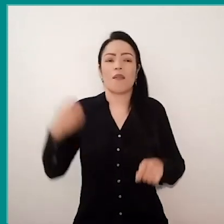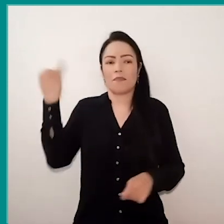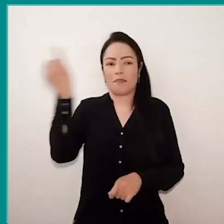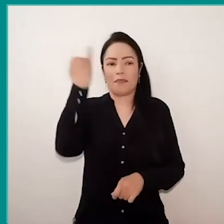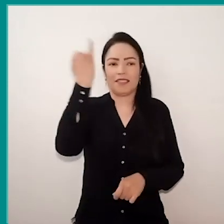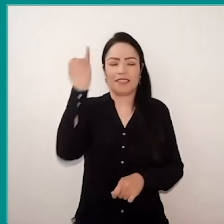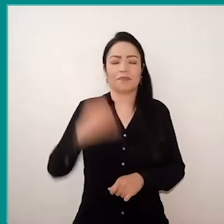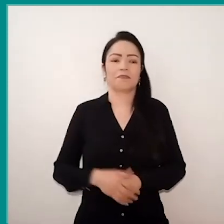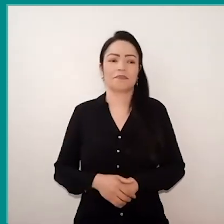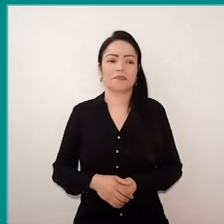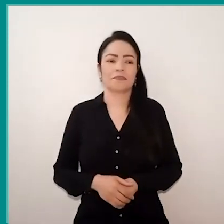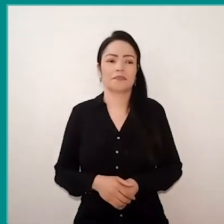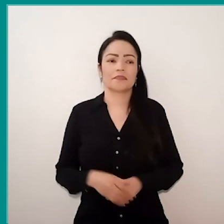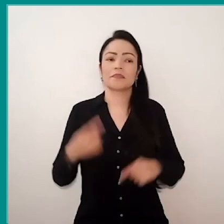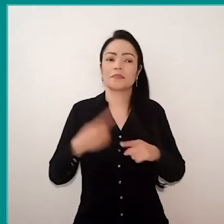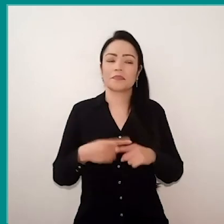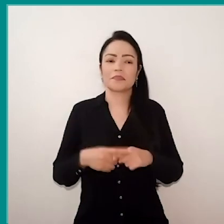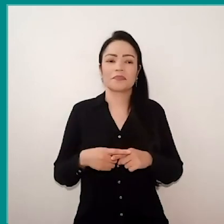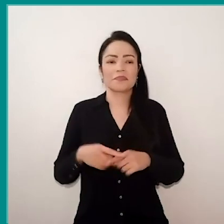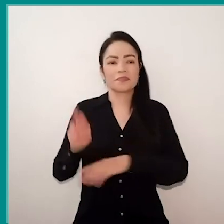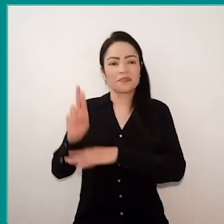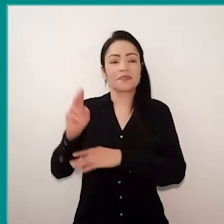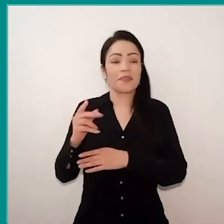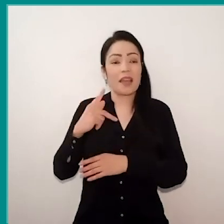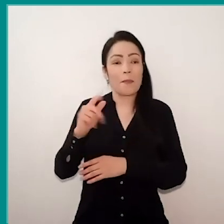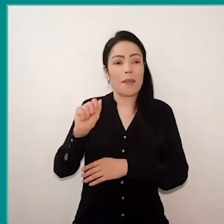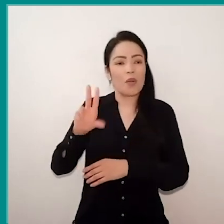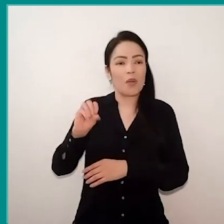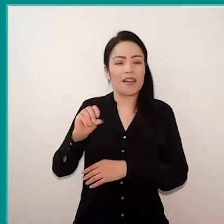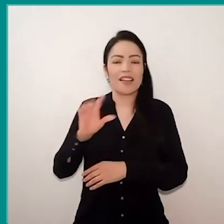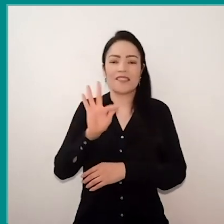Because as our master Paulo Freire used to say, education is beauty,